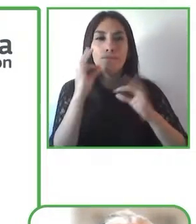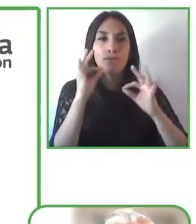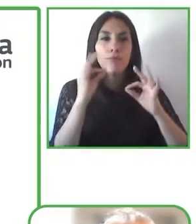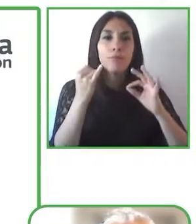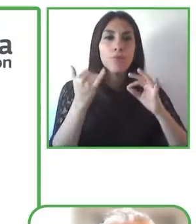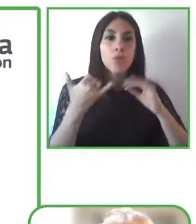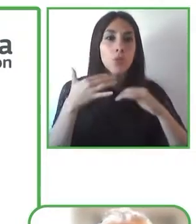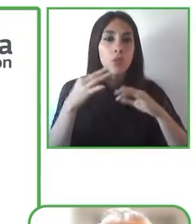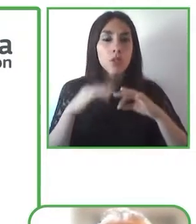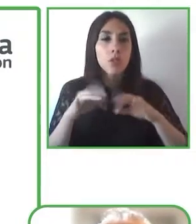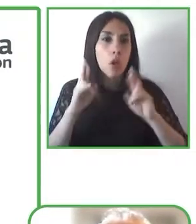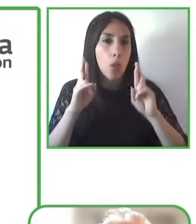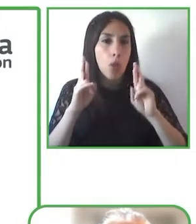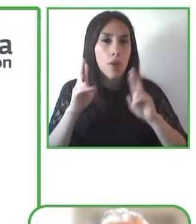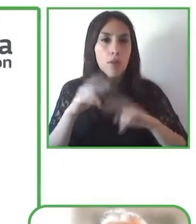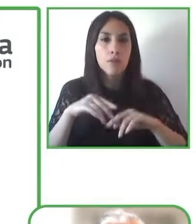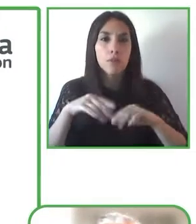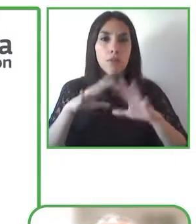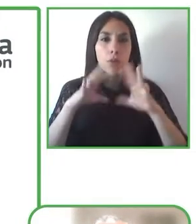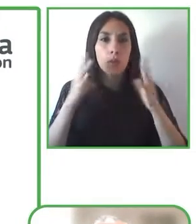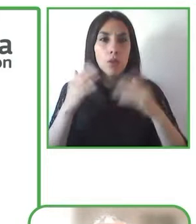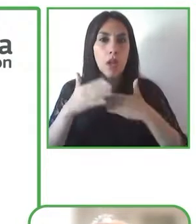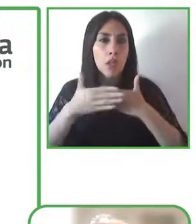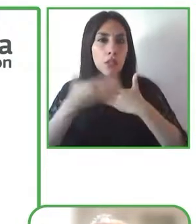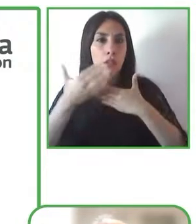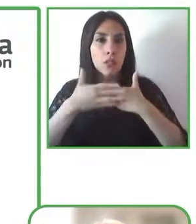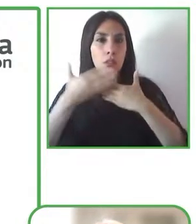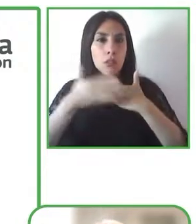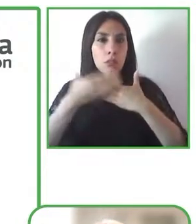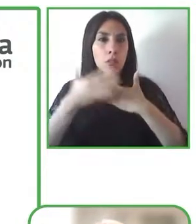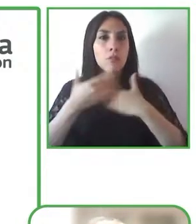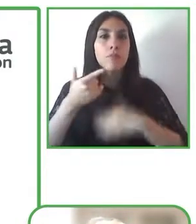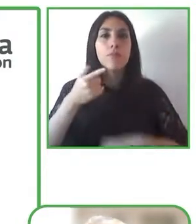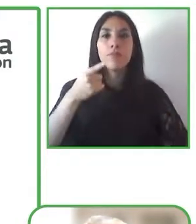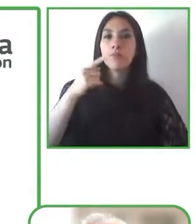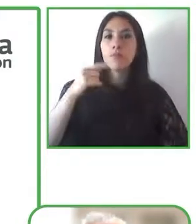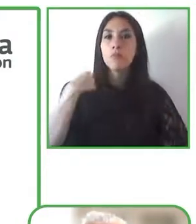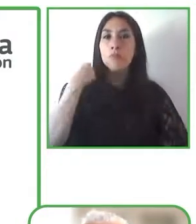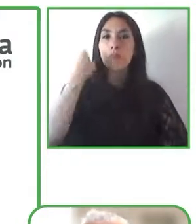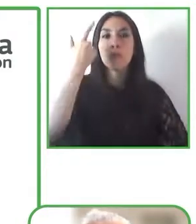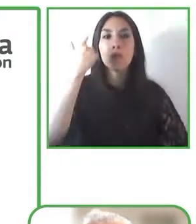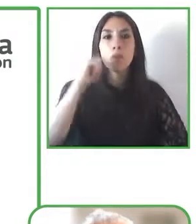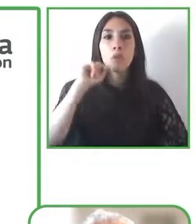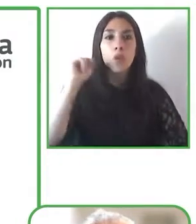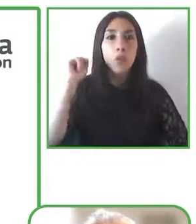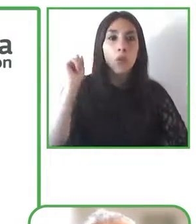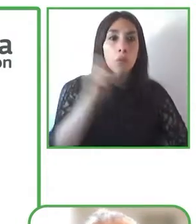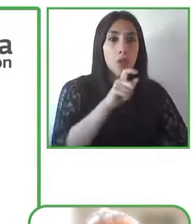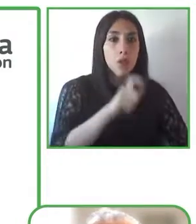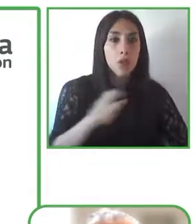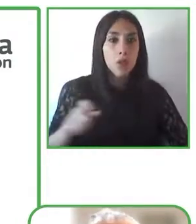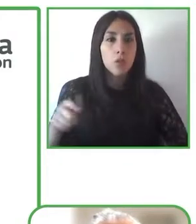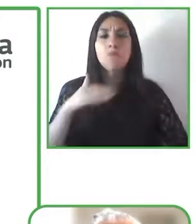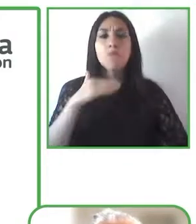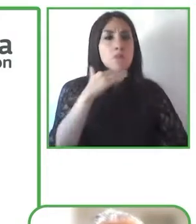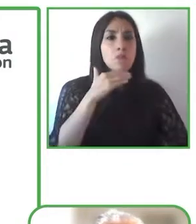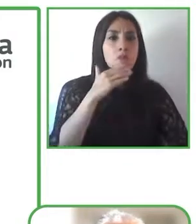a planet that is easy to live at in a planet where we all understand regardless of the disabilities